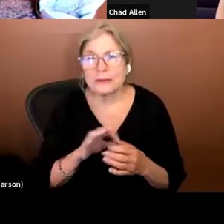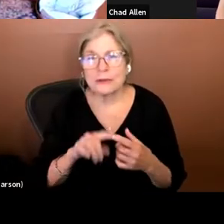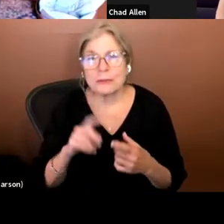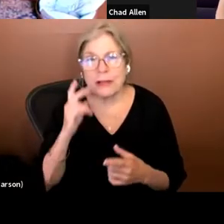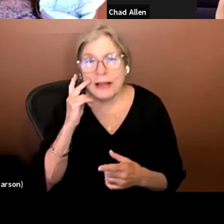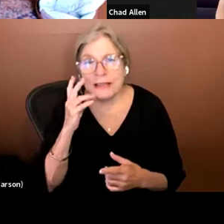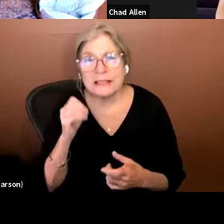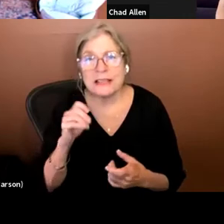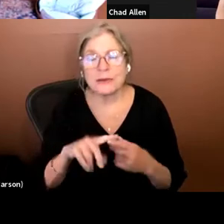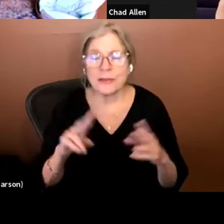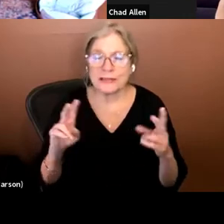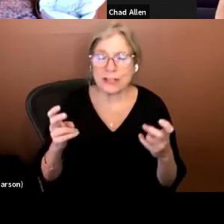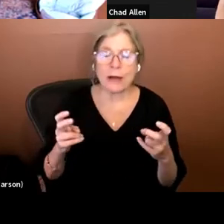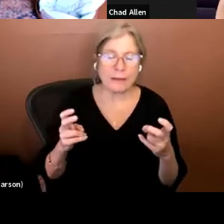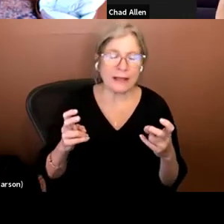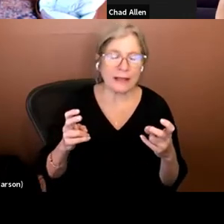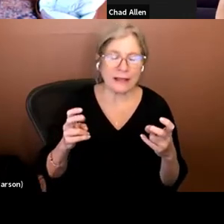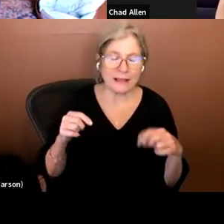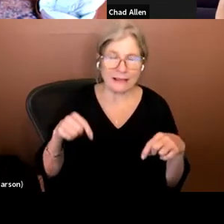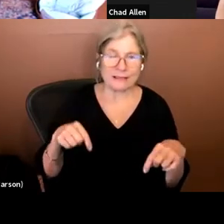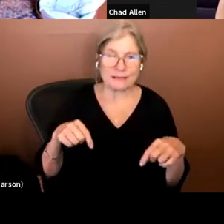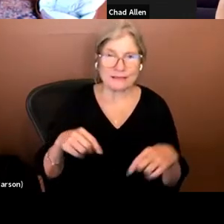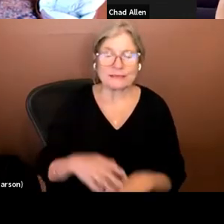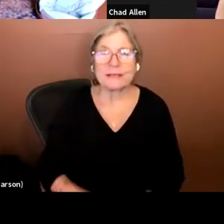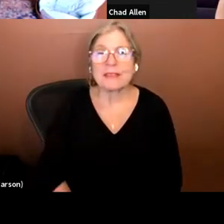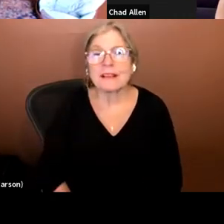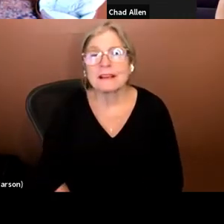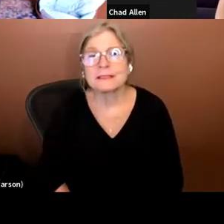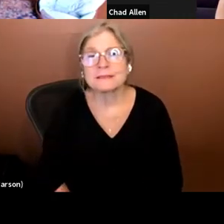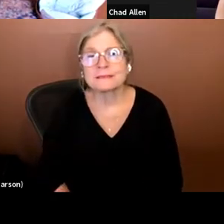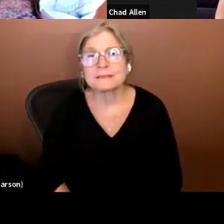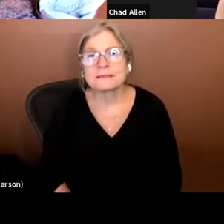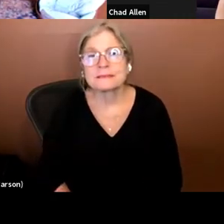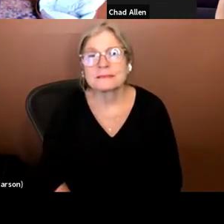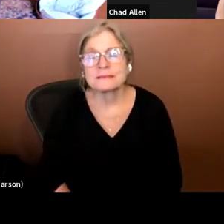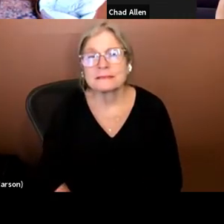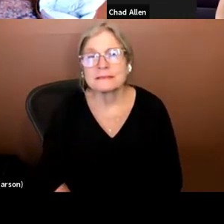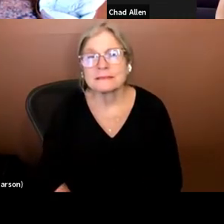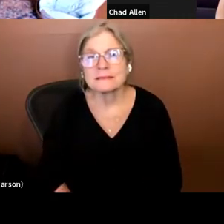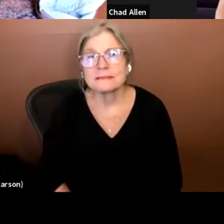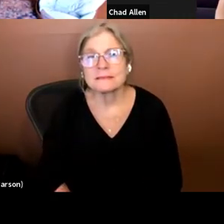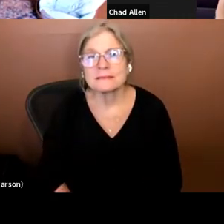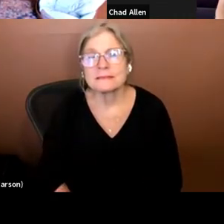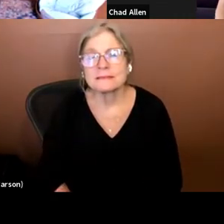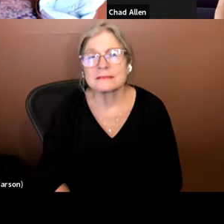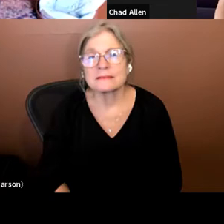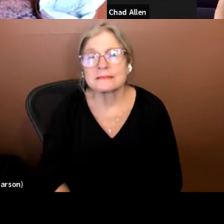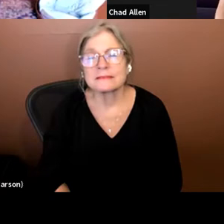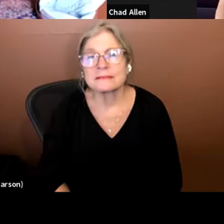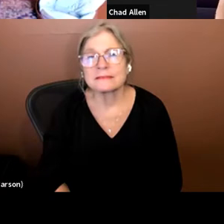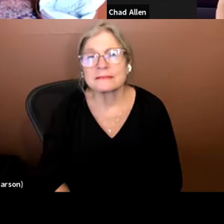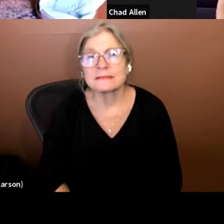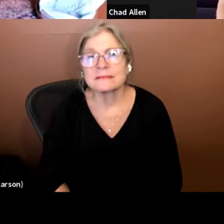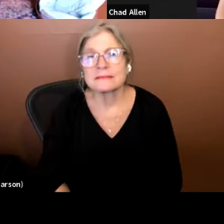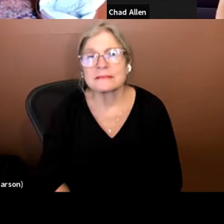the topic at hand, I am let's see, totally blind since nineteen